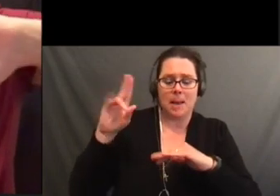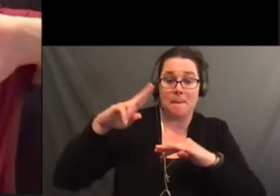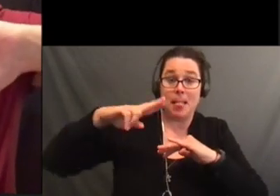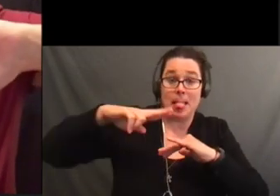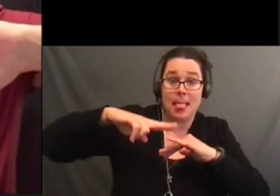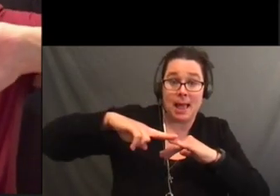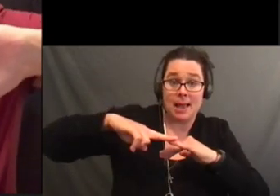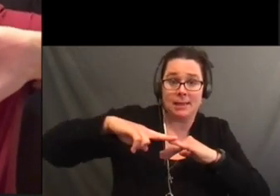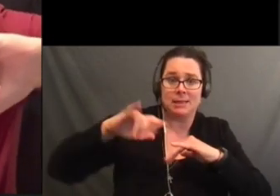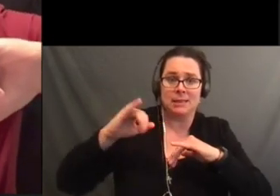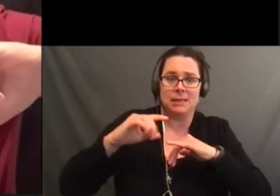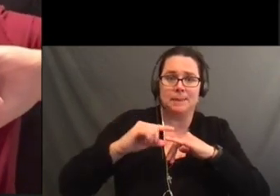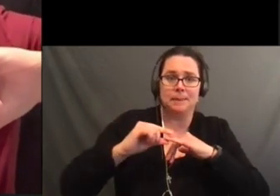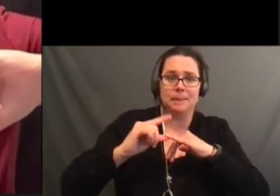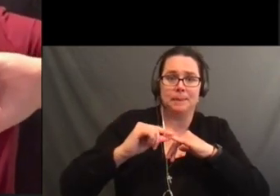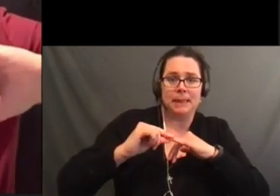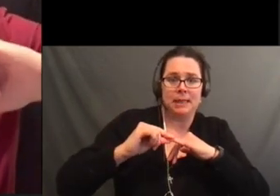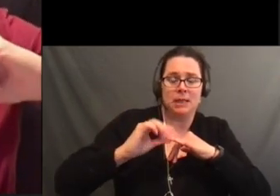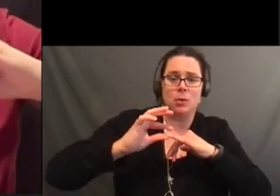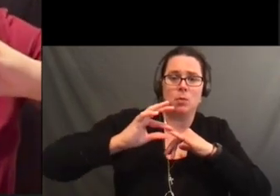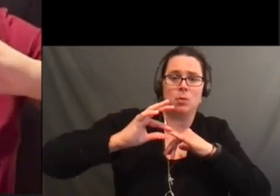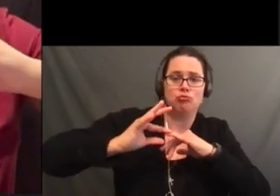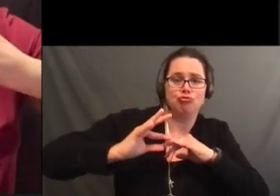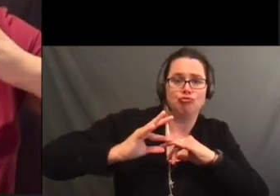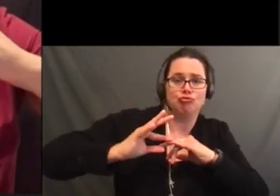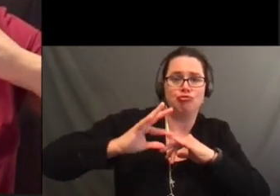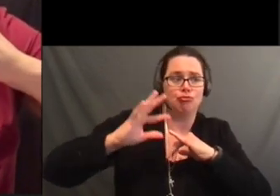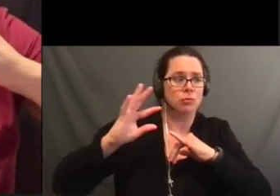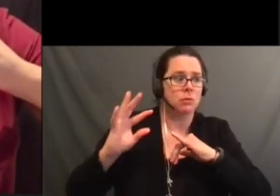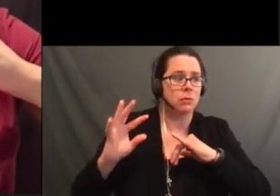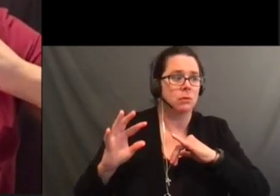You can see I'm just pressing it on.